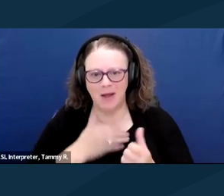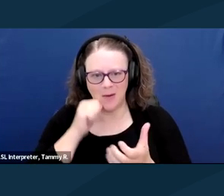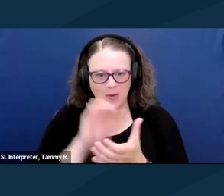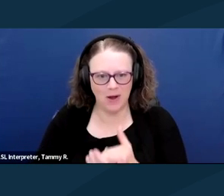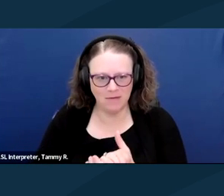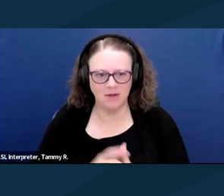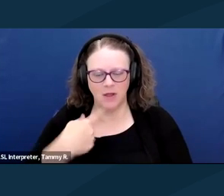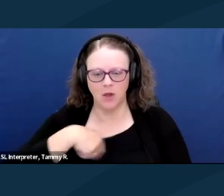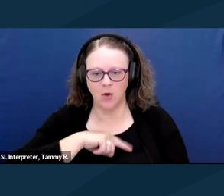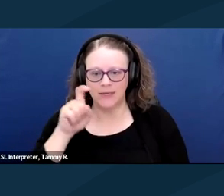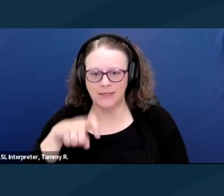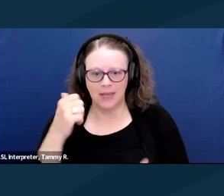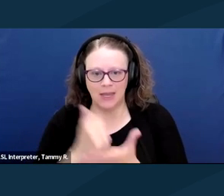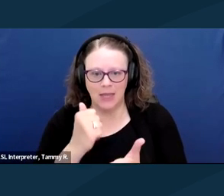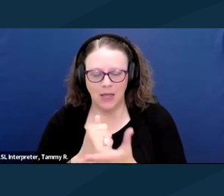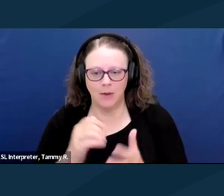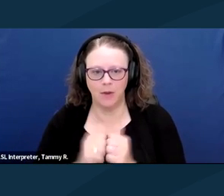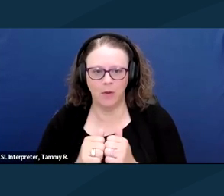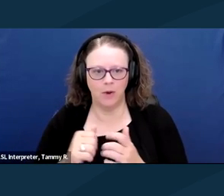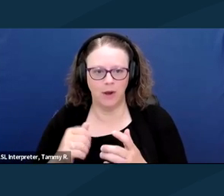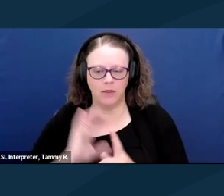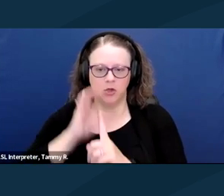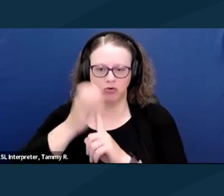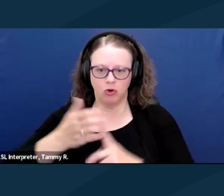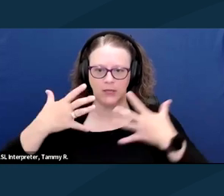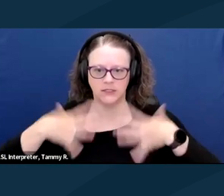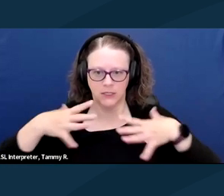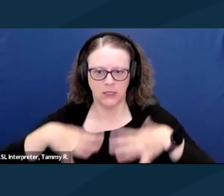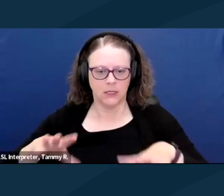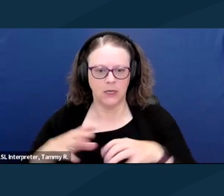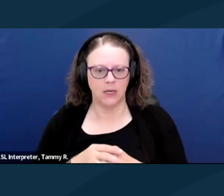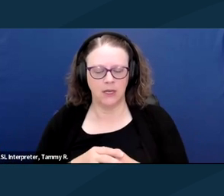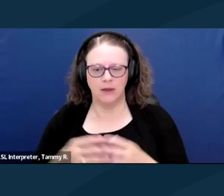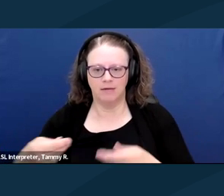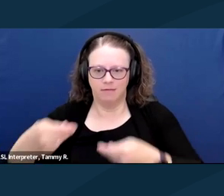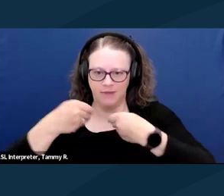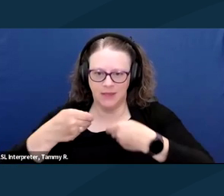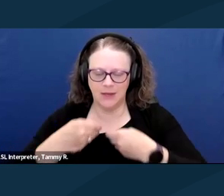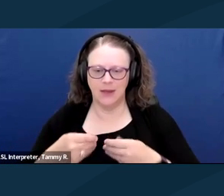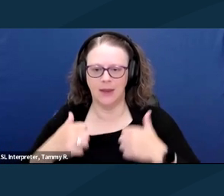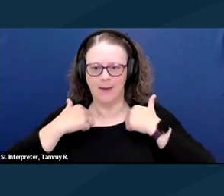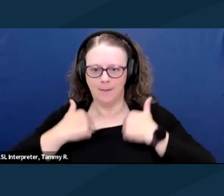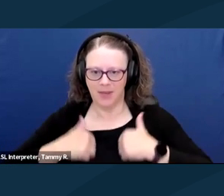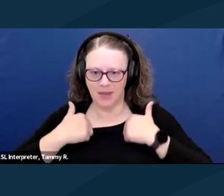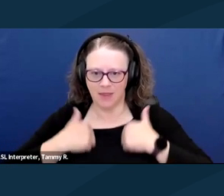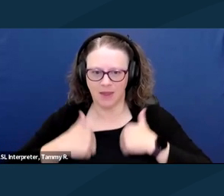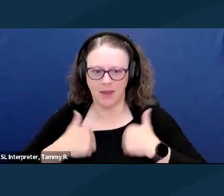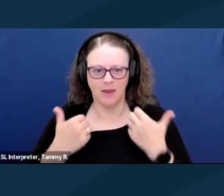fiending, begging to . If we didn't have the supports that we need,